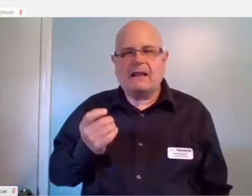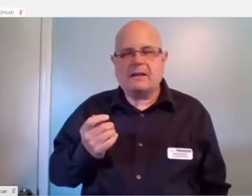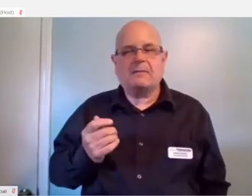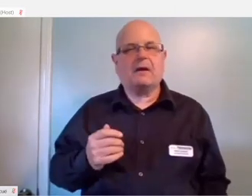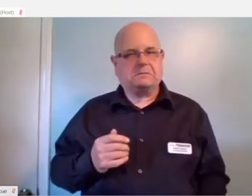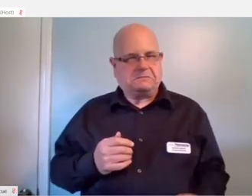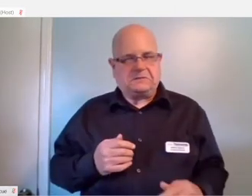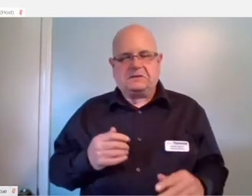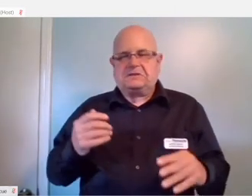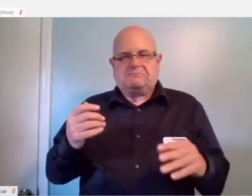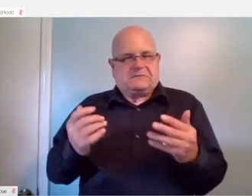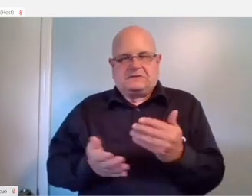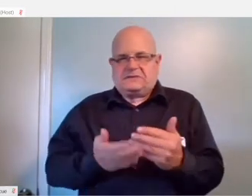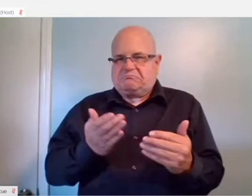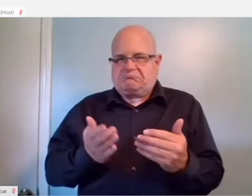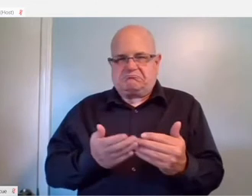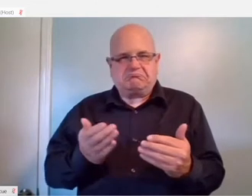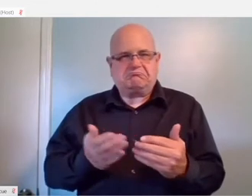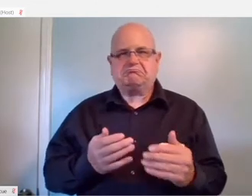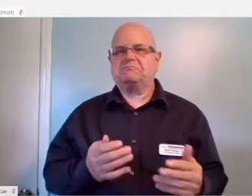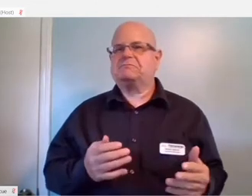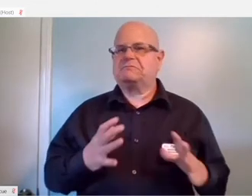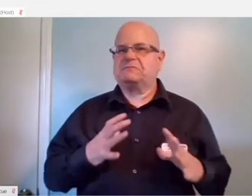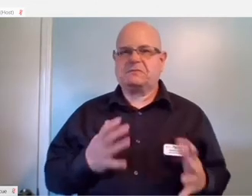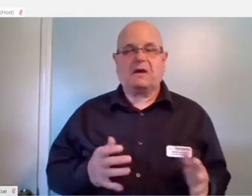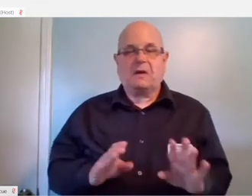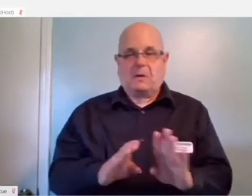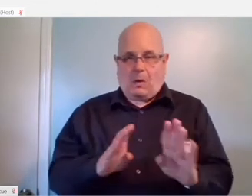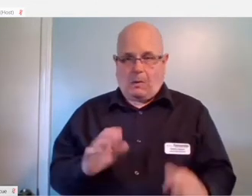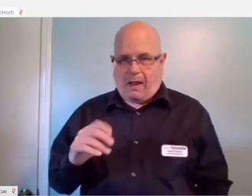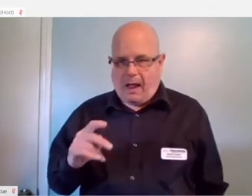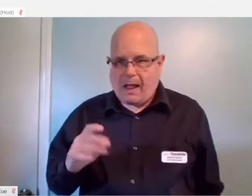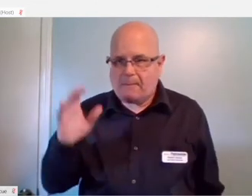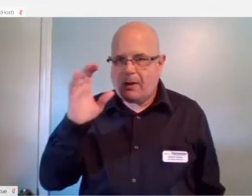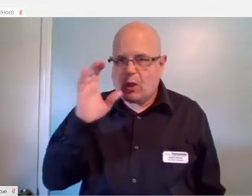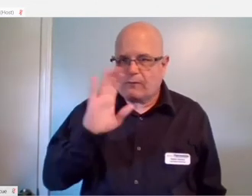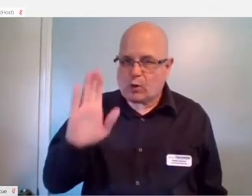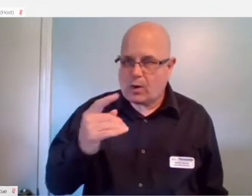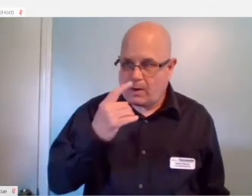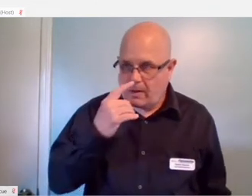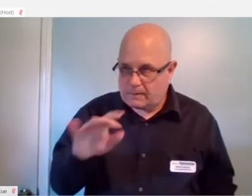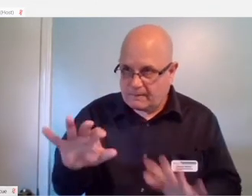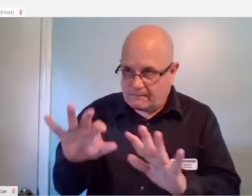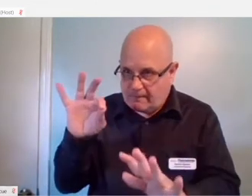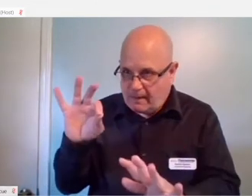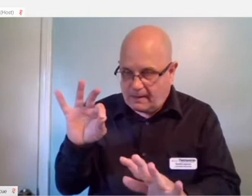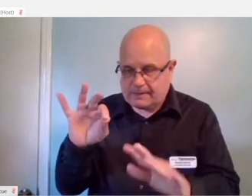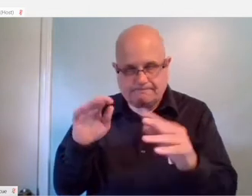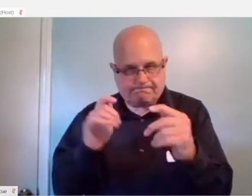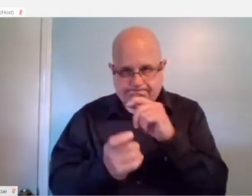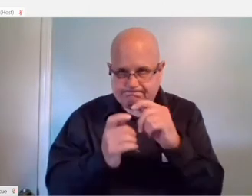As soon as you open the app it looks for you nose and just automatically calibrates.